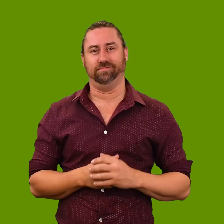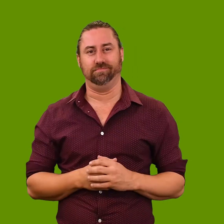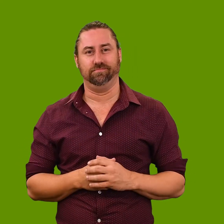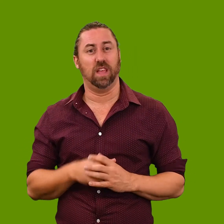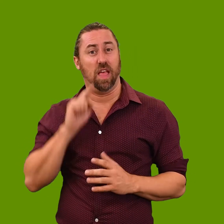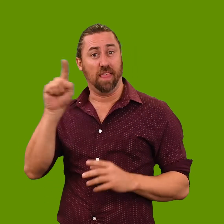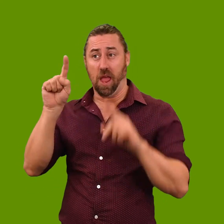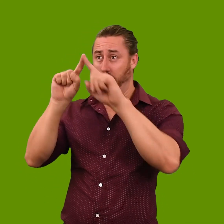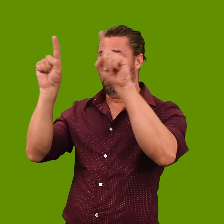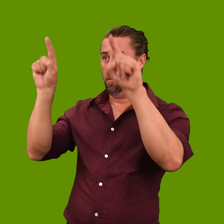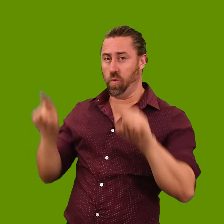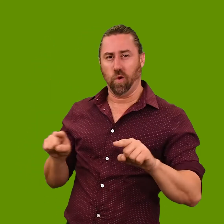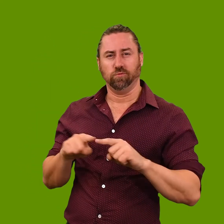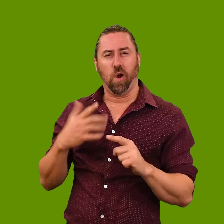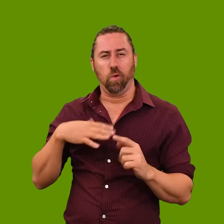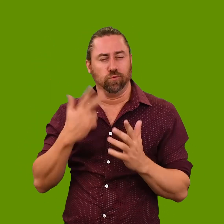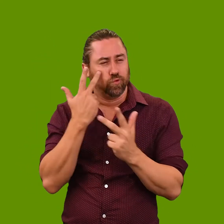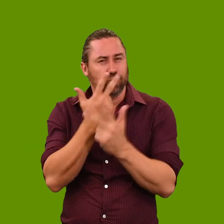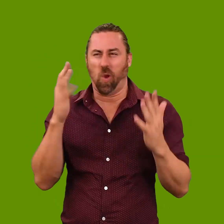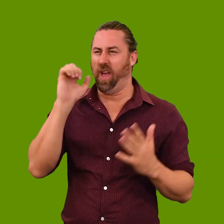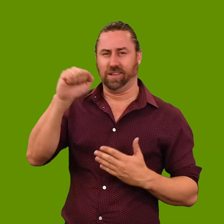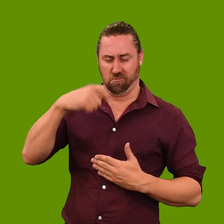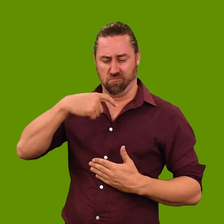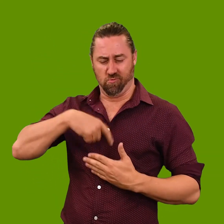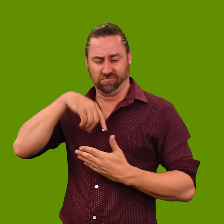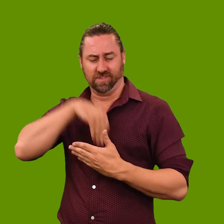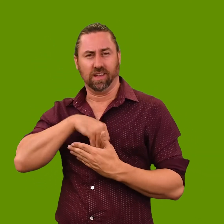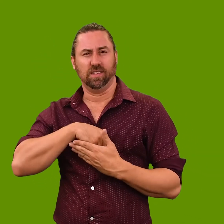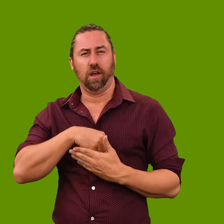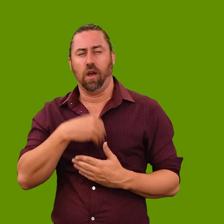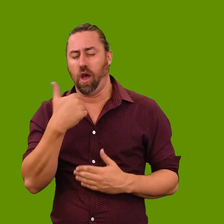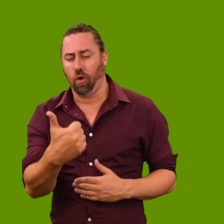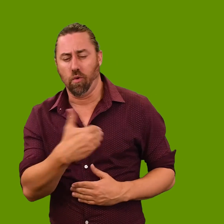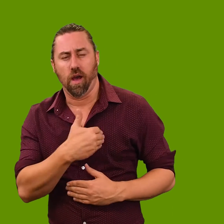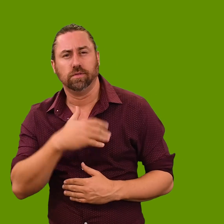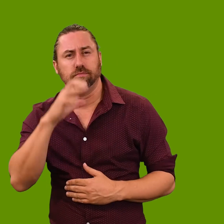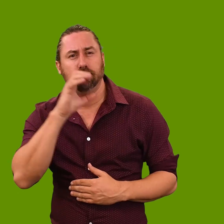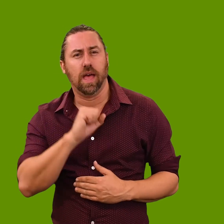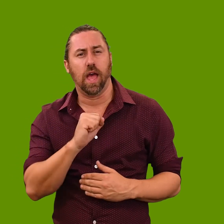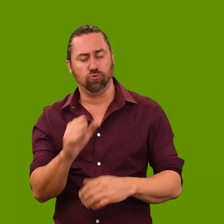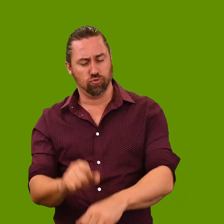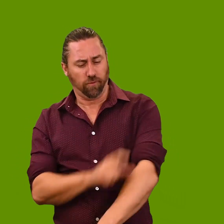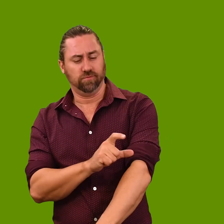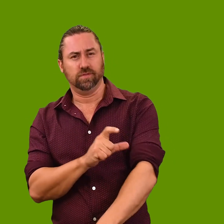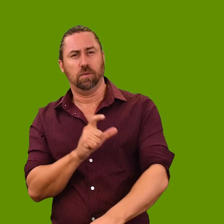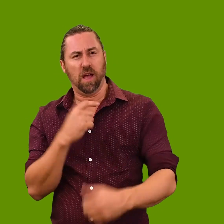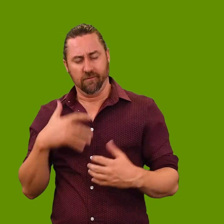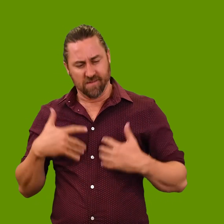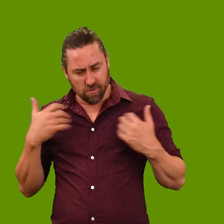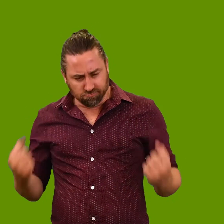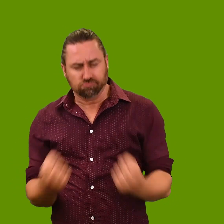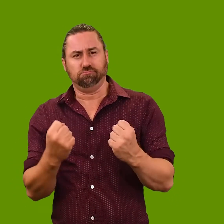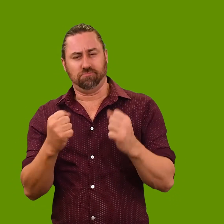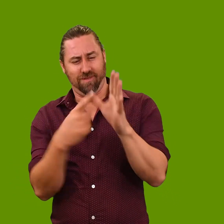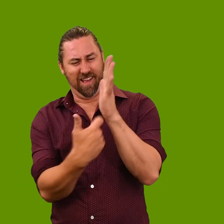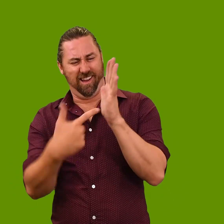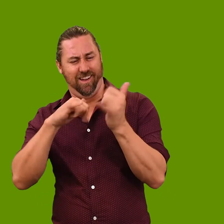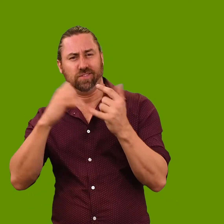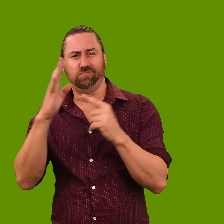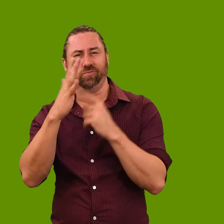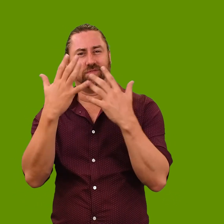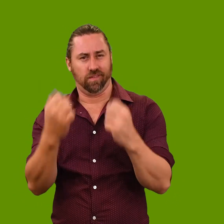striving to show his personality, his kindness, confidence, and strong belief in the arts.